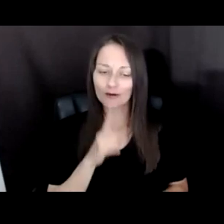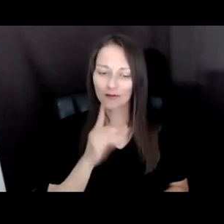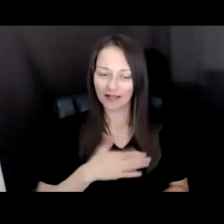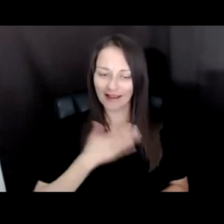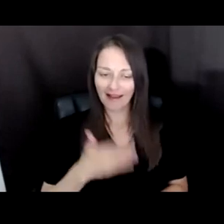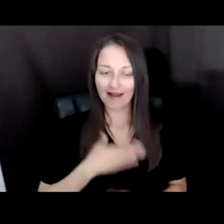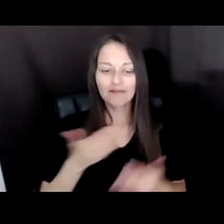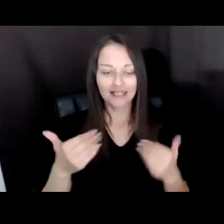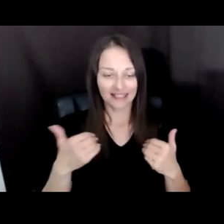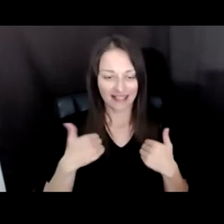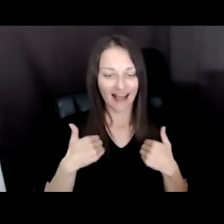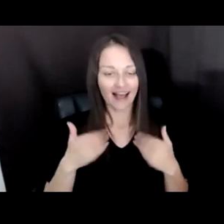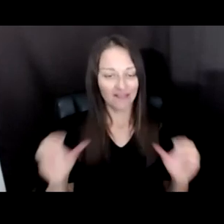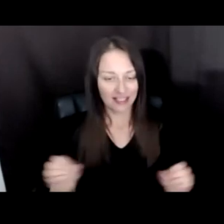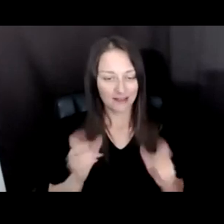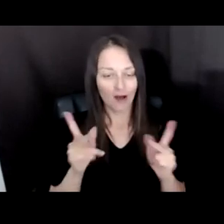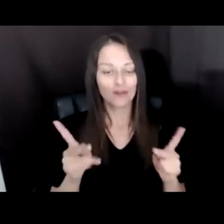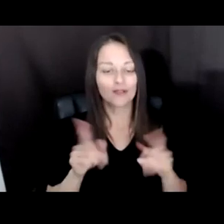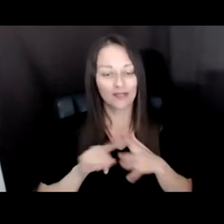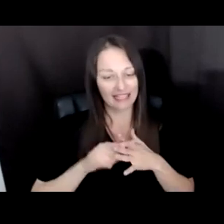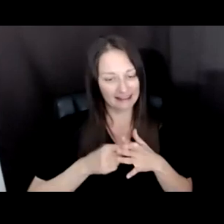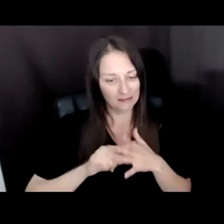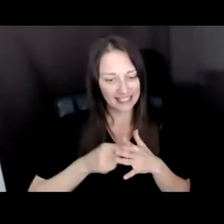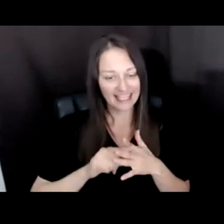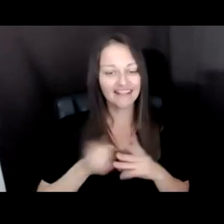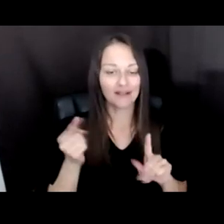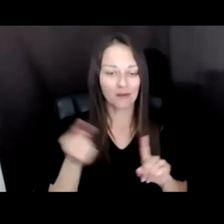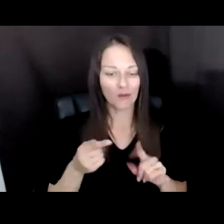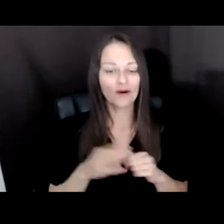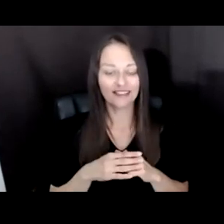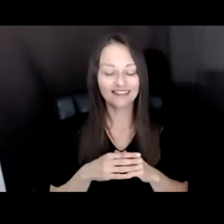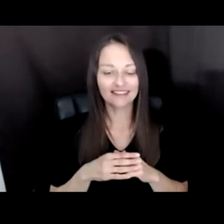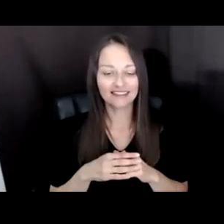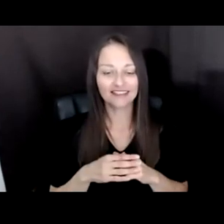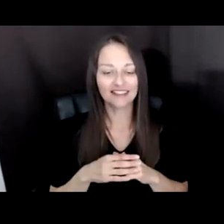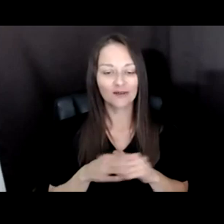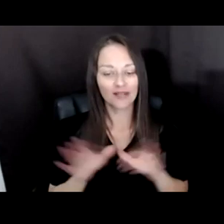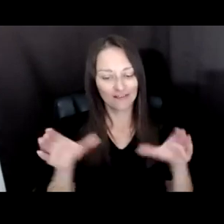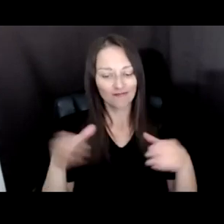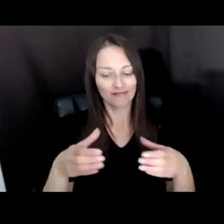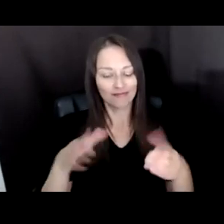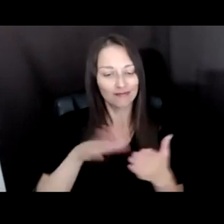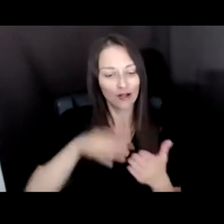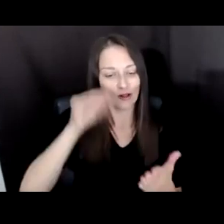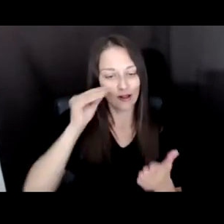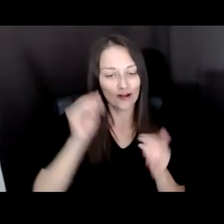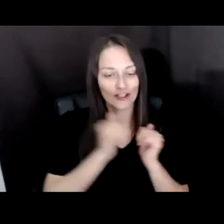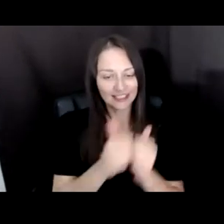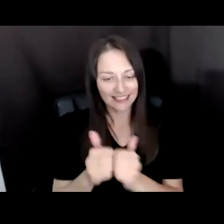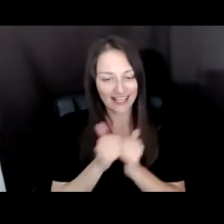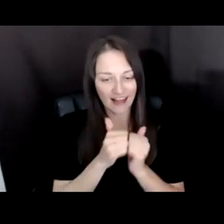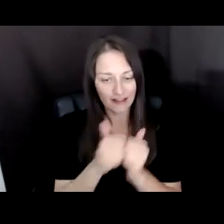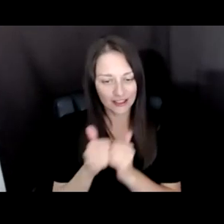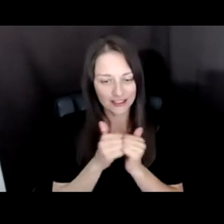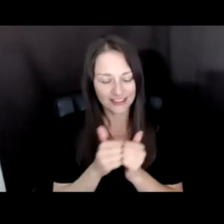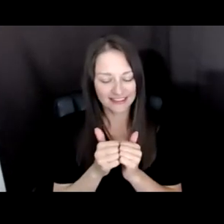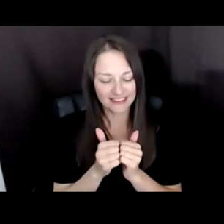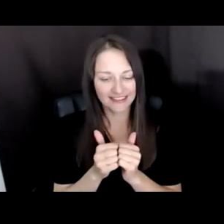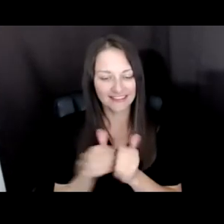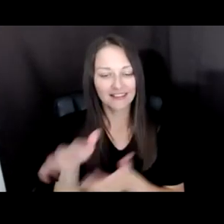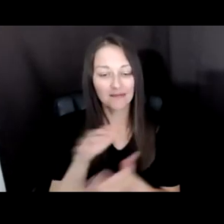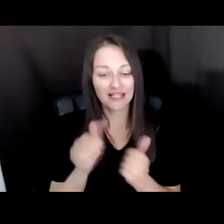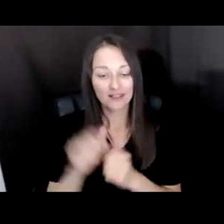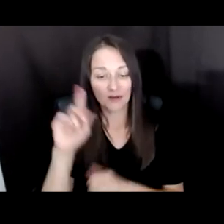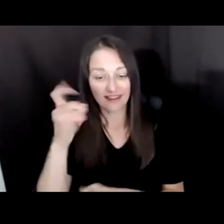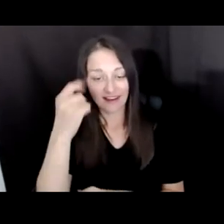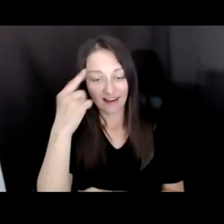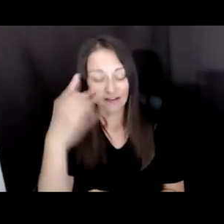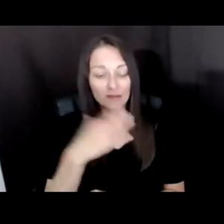THE GROUND LEVEL BE ABLE TO LEARN TOGETHER ACROSS GOVERNMENT AND PHILANTHROPY WHO, WHO IS WORKING AT